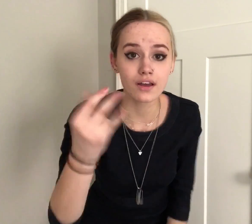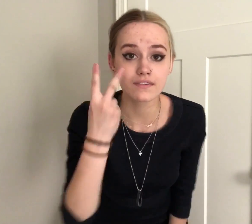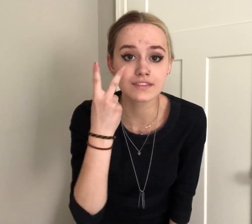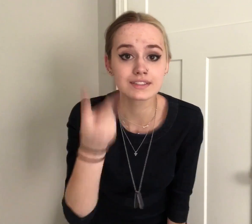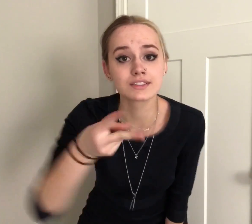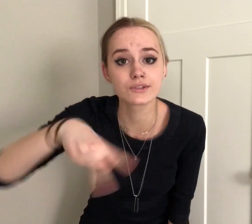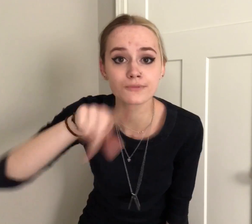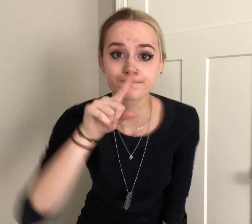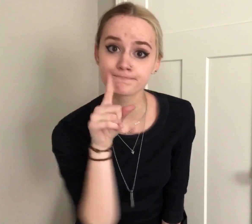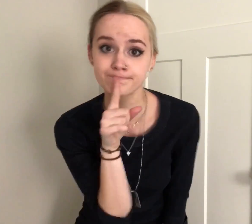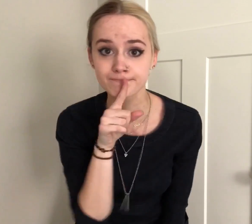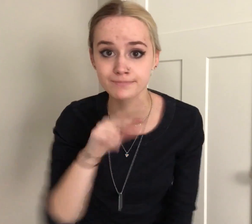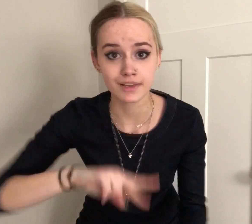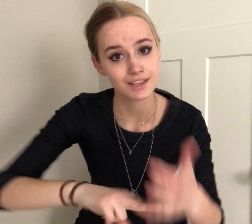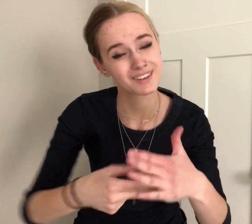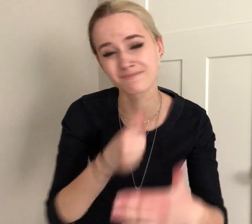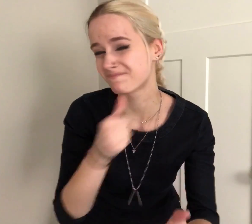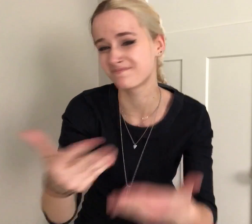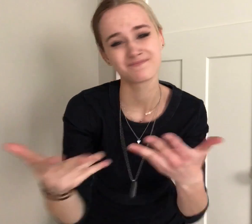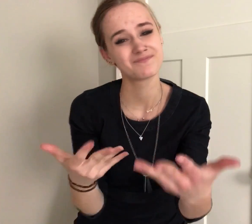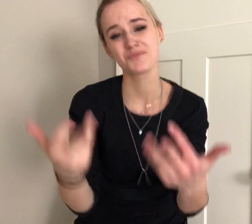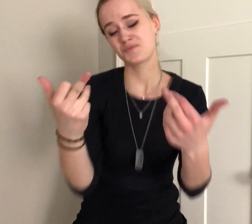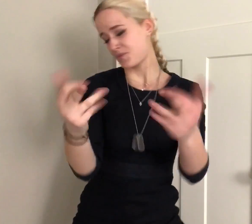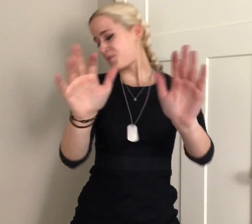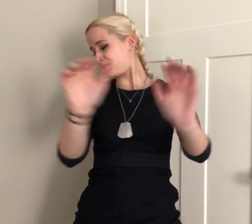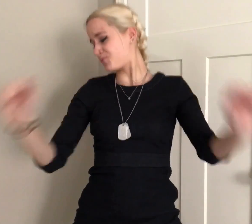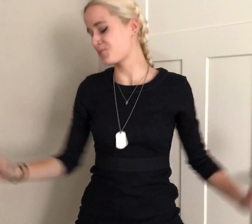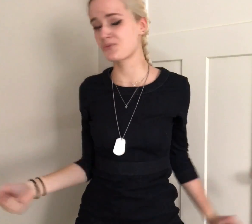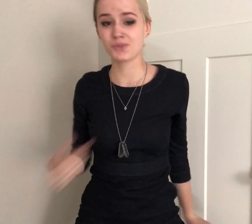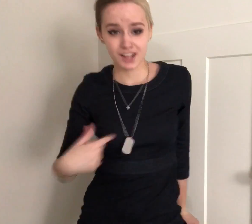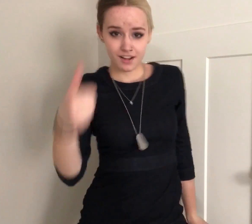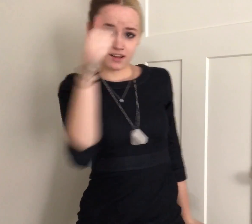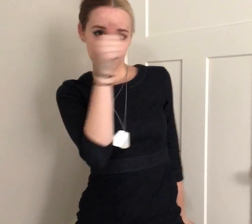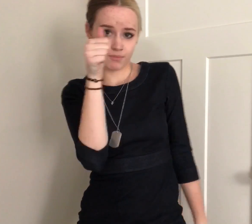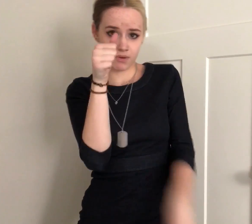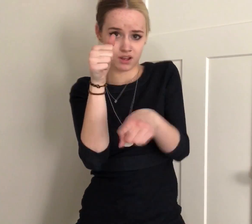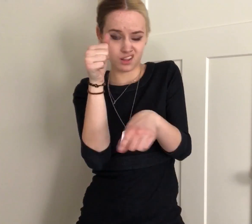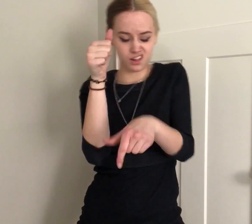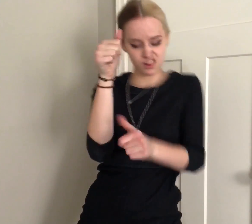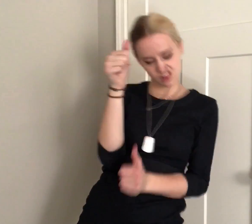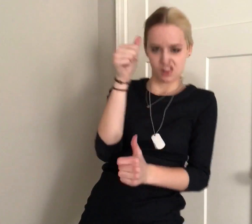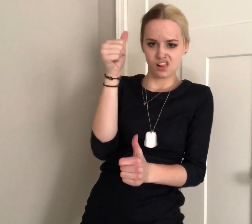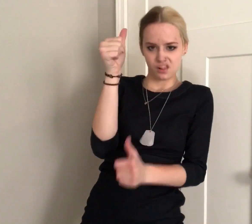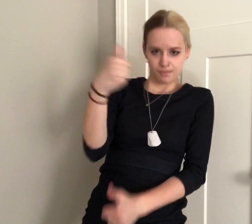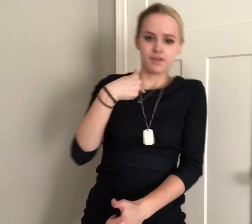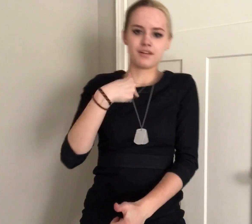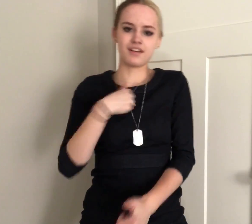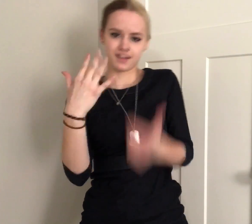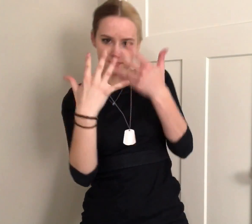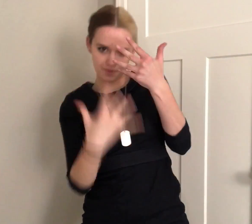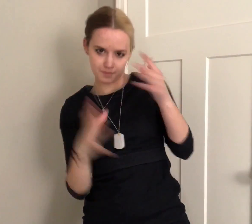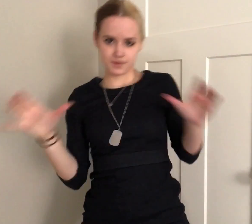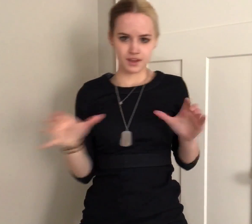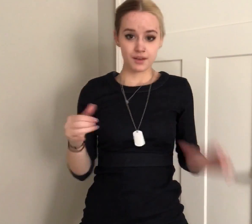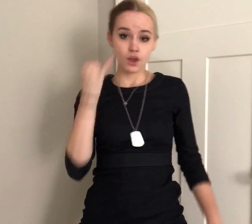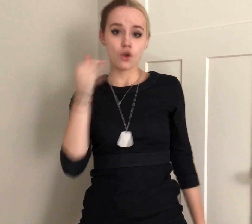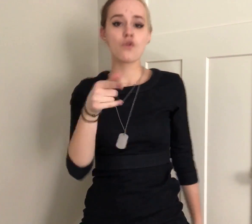If I see you and I don't speak That means I don't fuck with you I'm a boss, you a worker bitch I make bloody moves